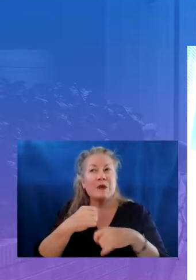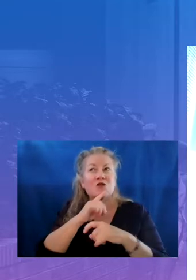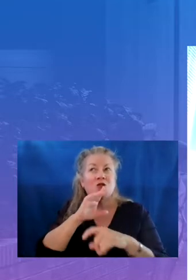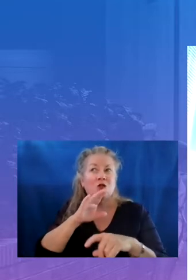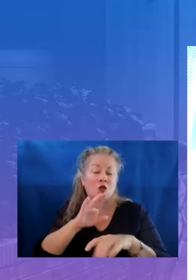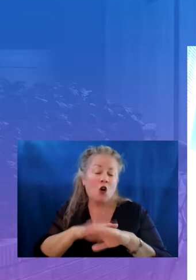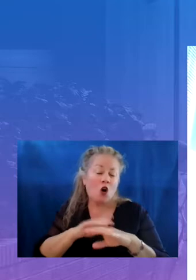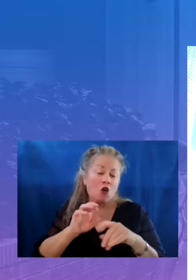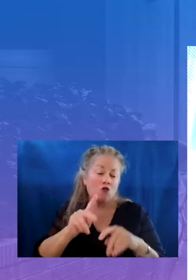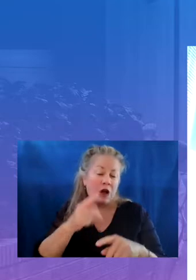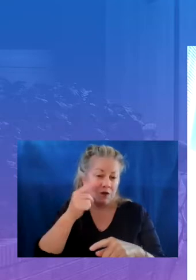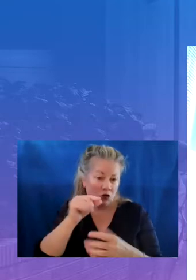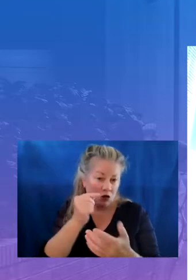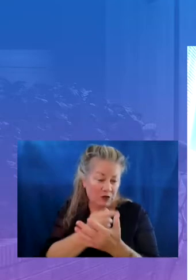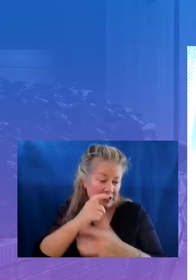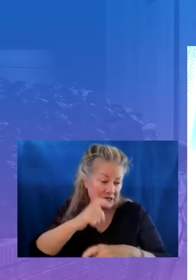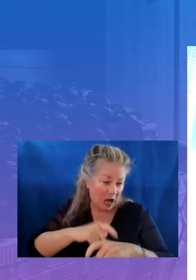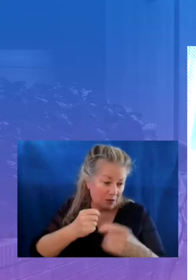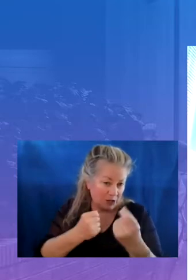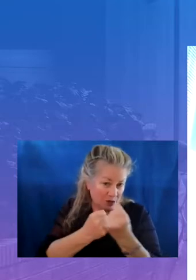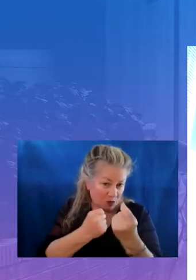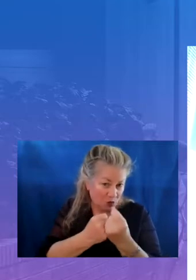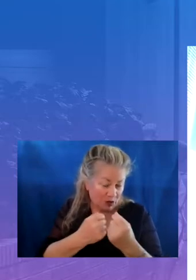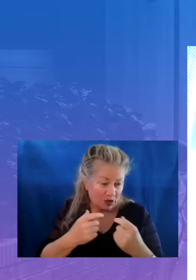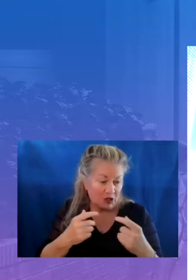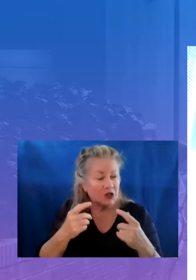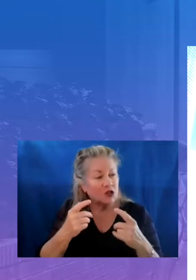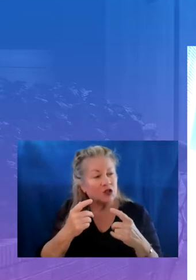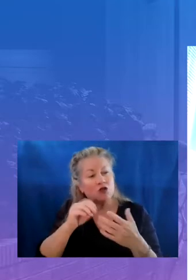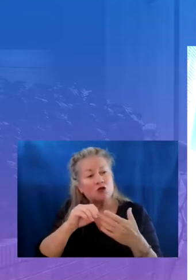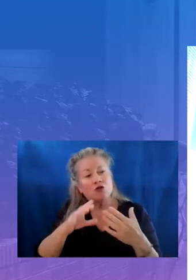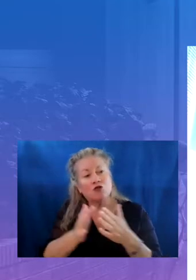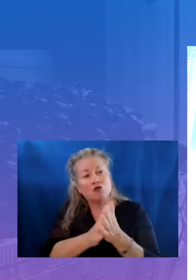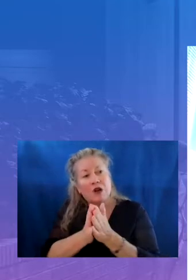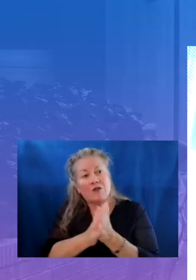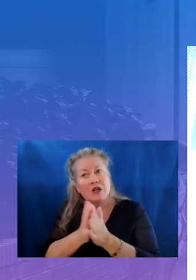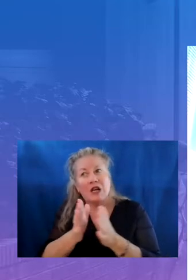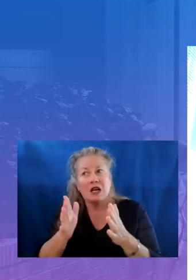supports we know that students thrive when they have access to appropriately challenging programs